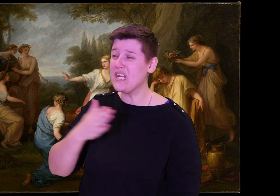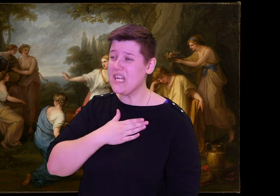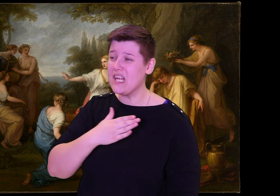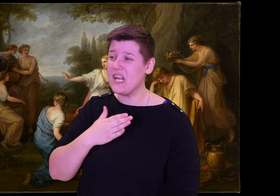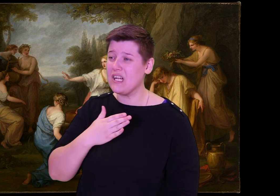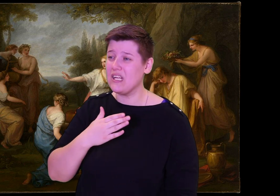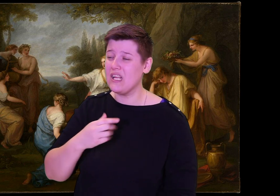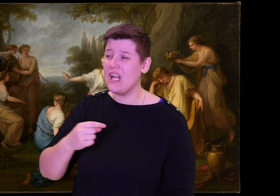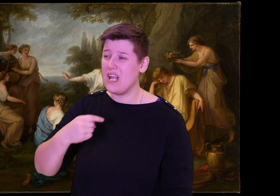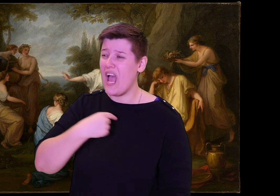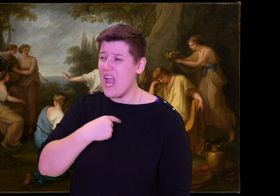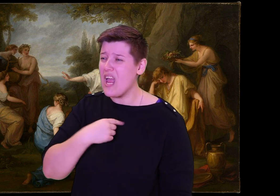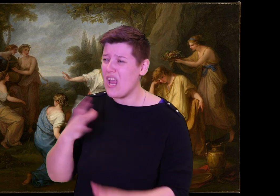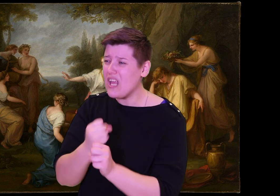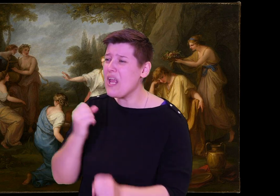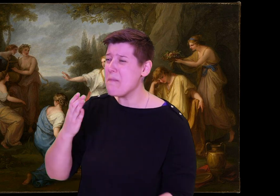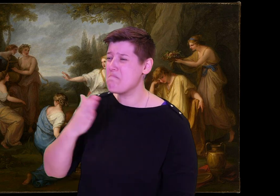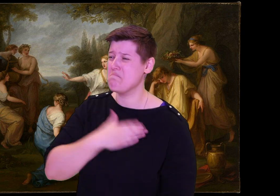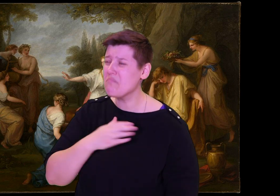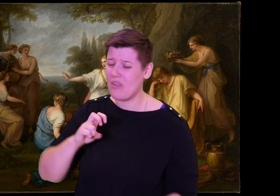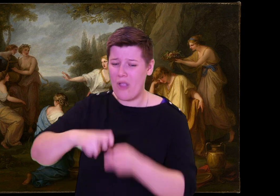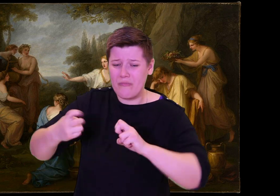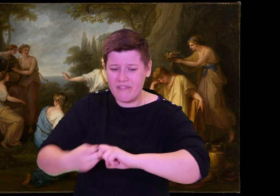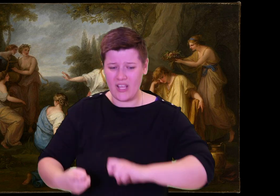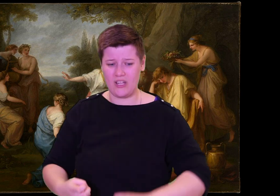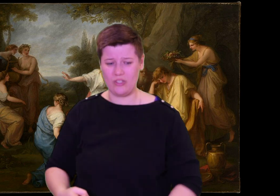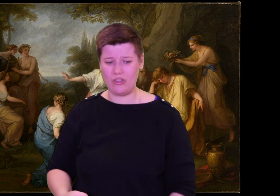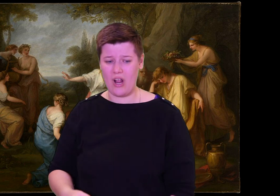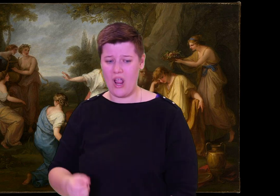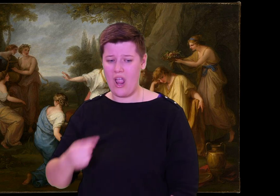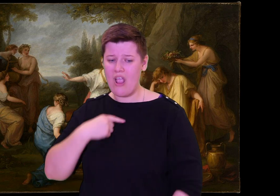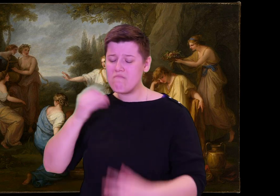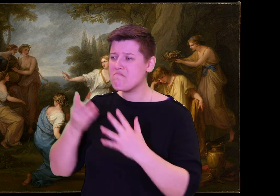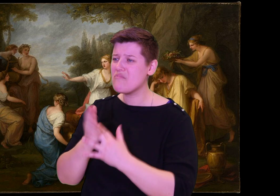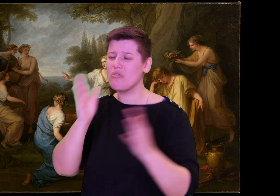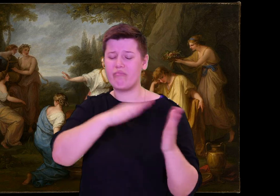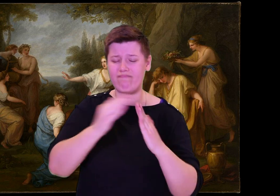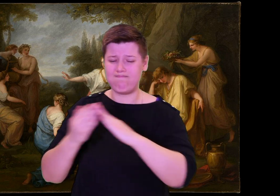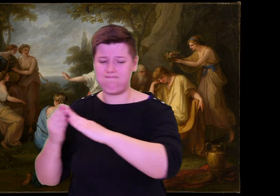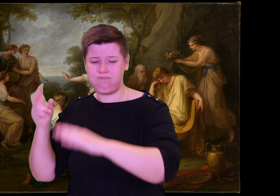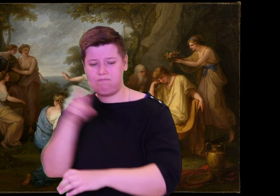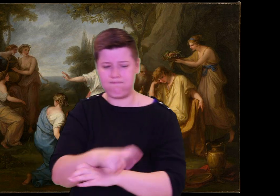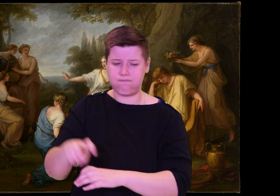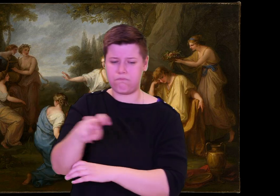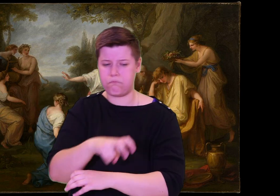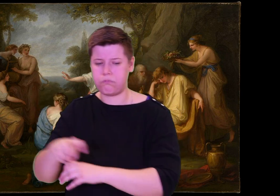I beg you, by Olympian Zeus, and by the goddess who